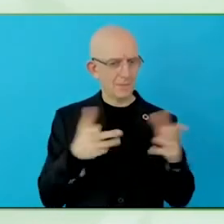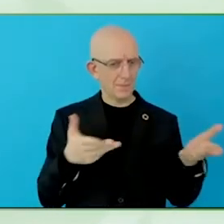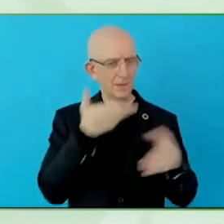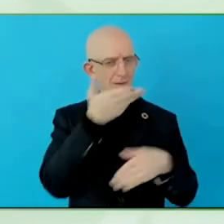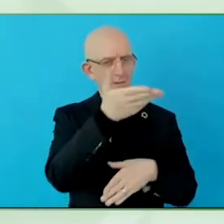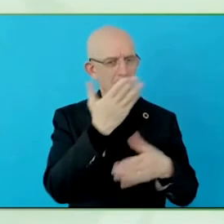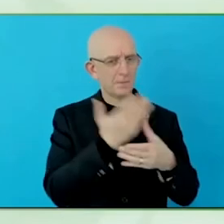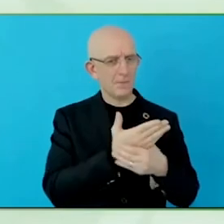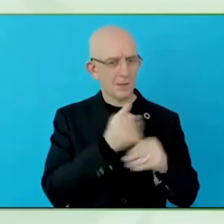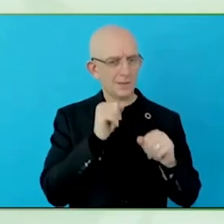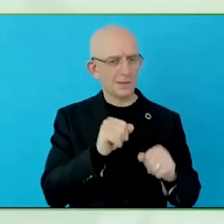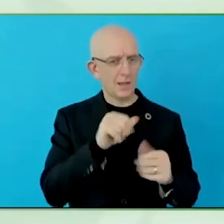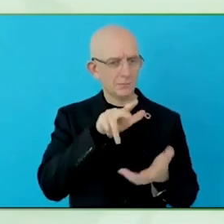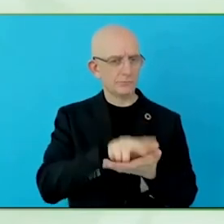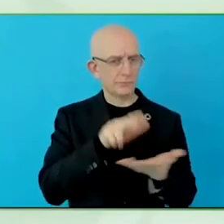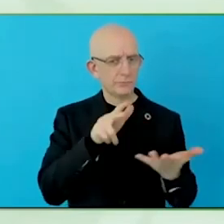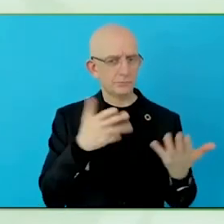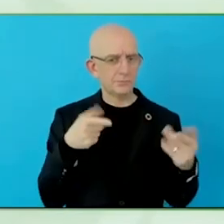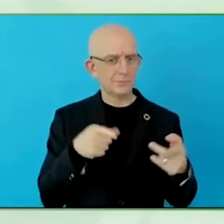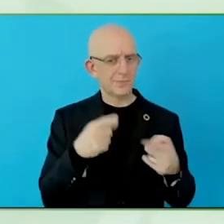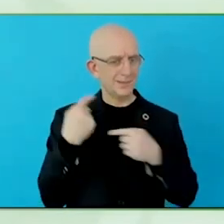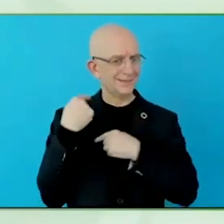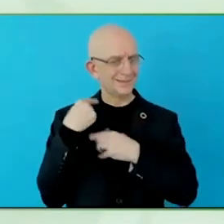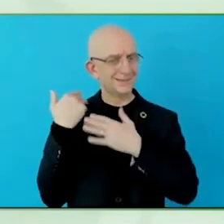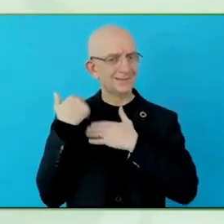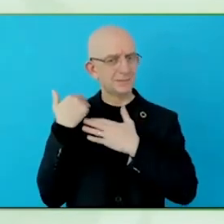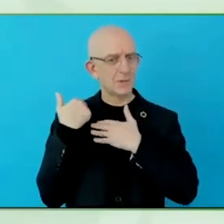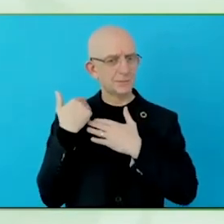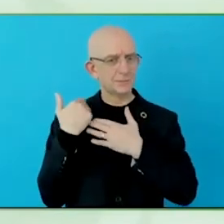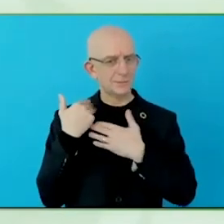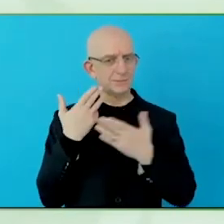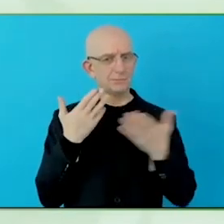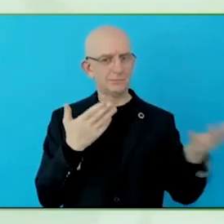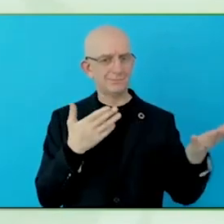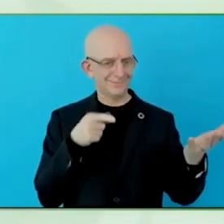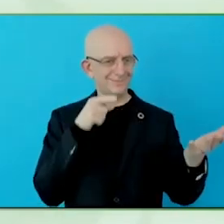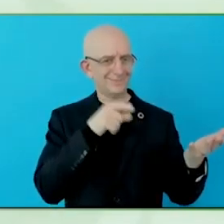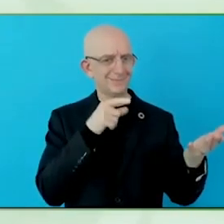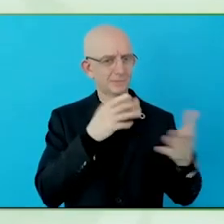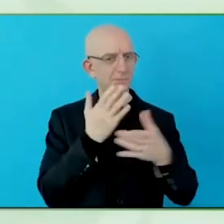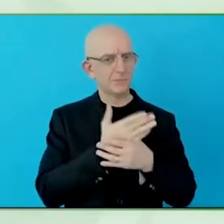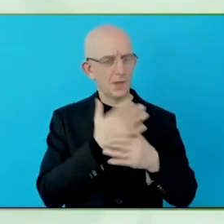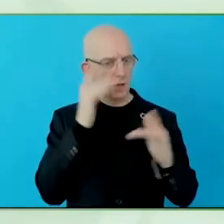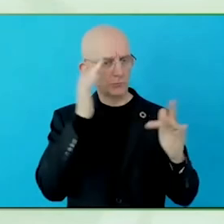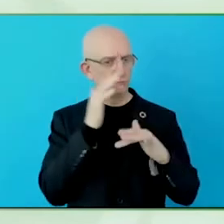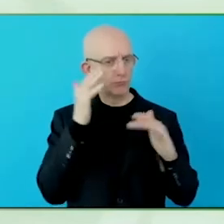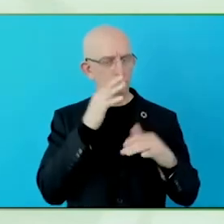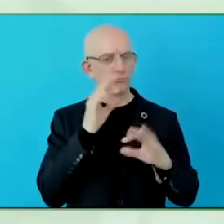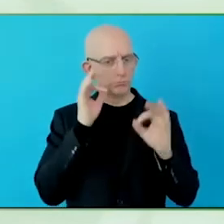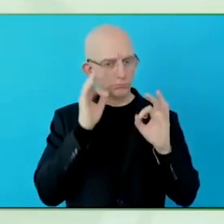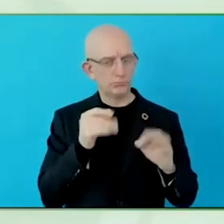That is something we are the start of. And I really hope to get the discussion started in the future